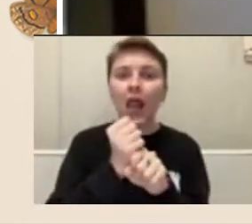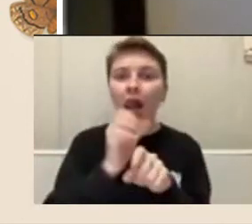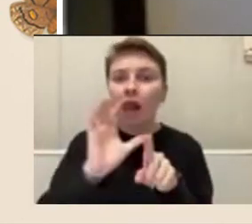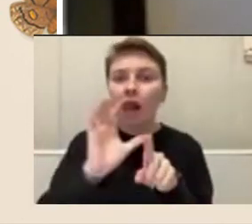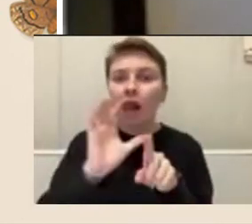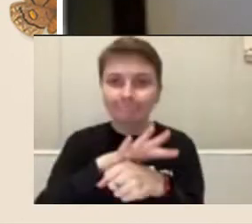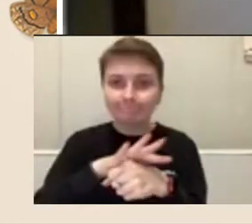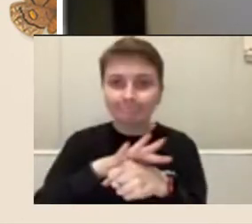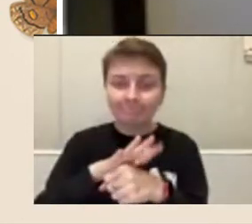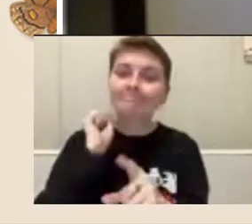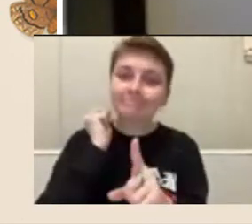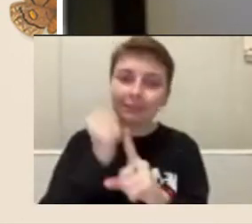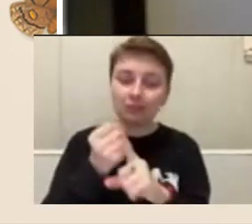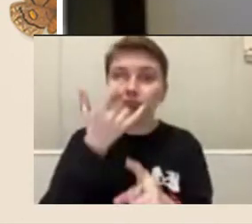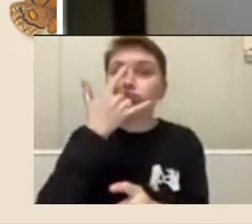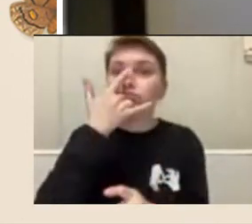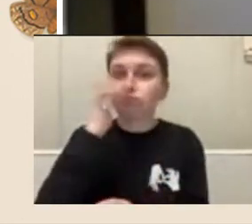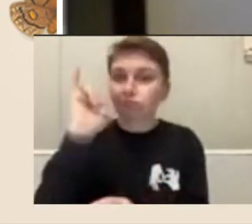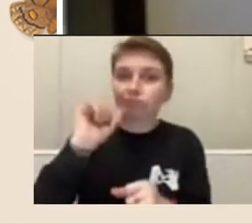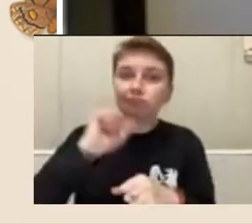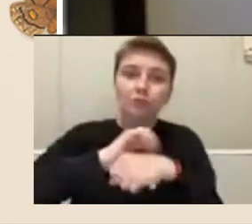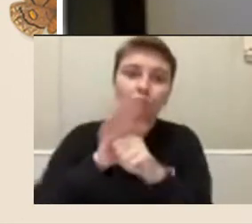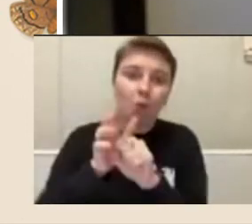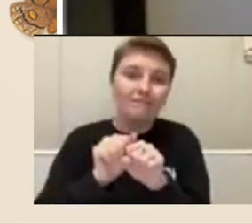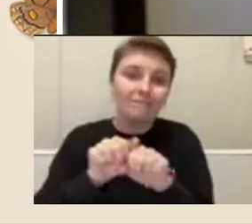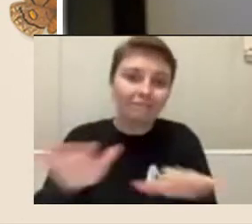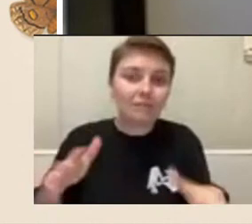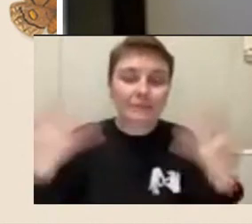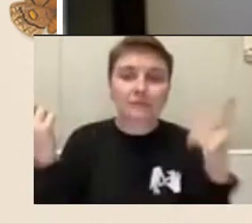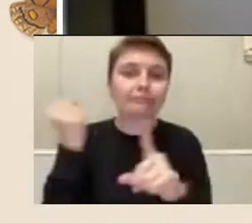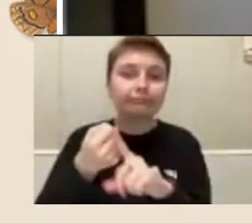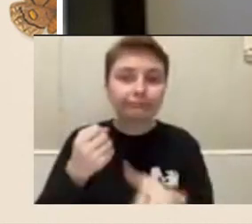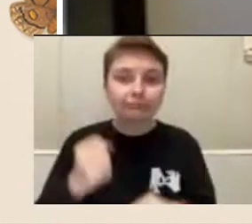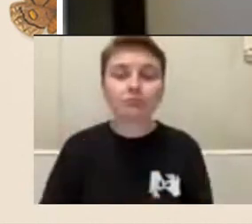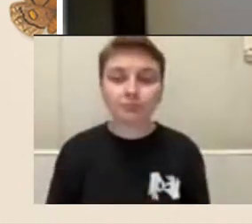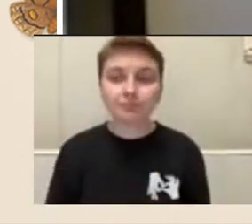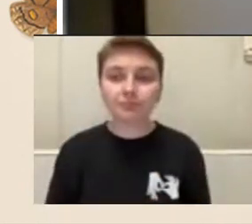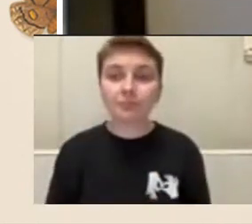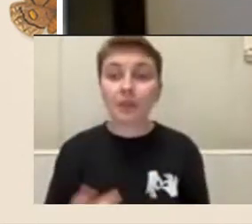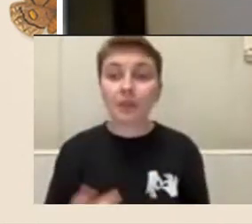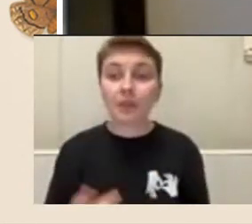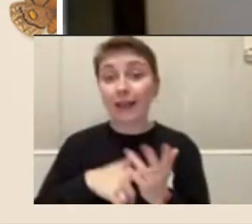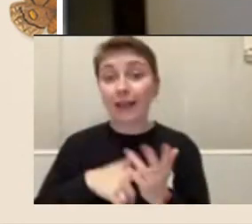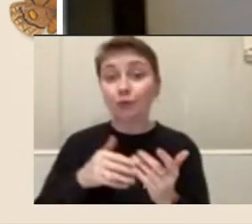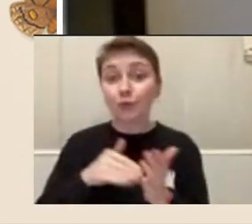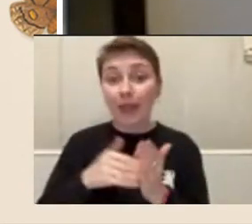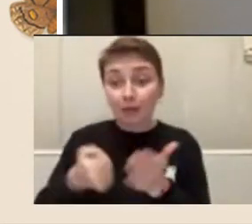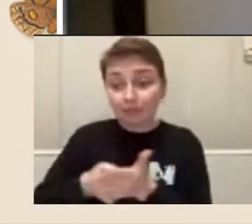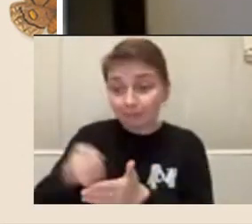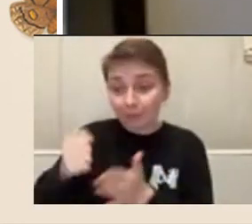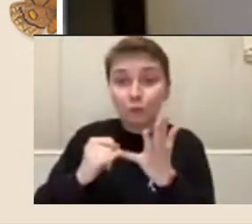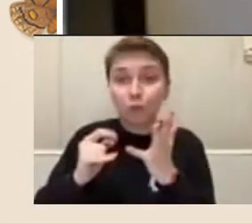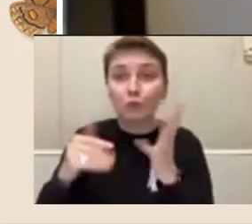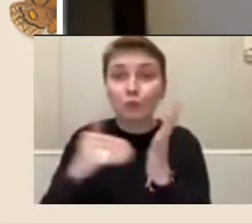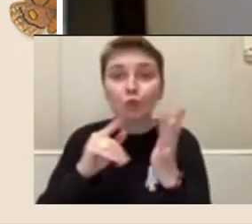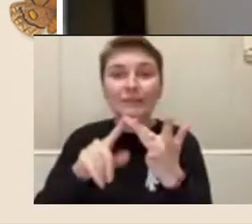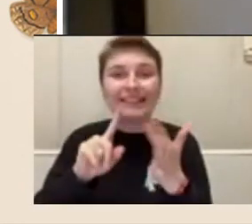by covid-19. I'd like to hand over now to Suzie, who'll brief you on some of the important dates,